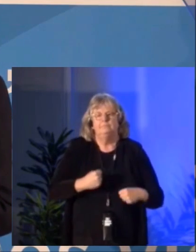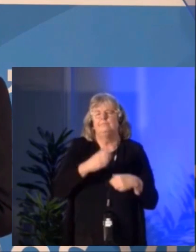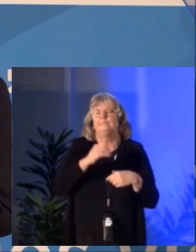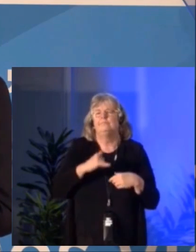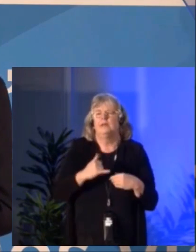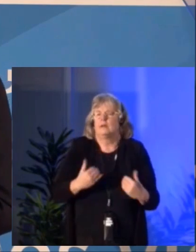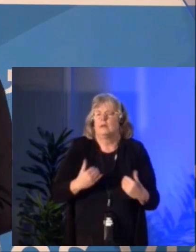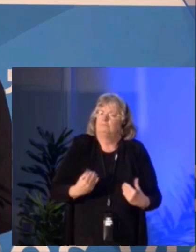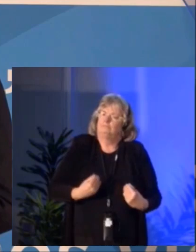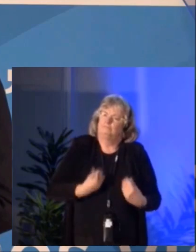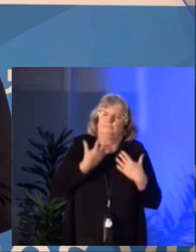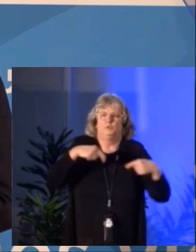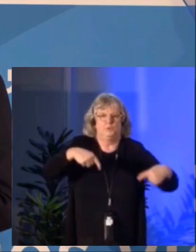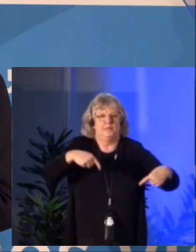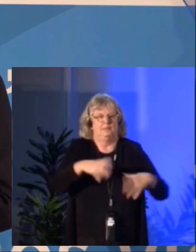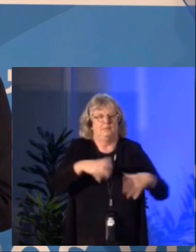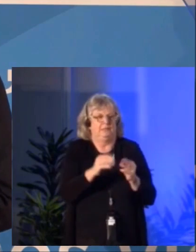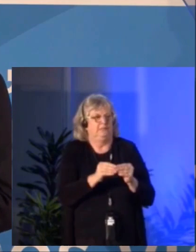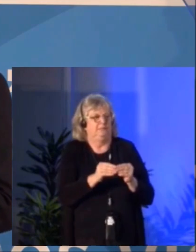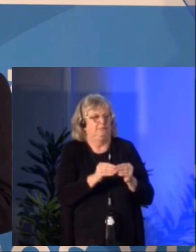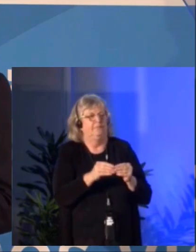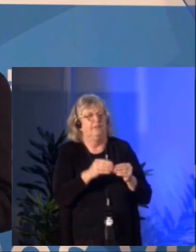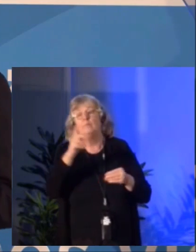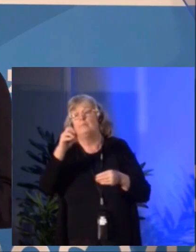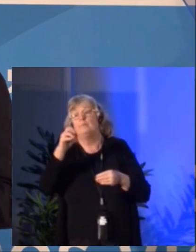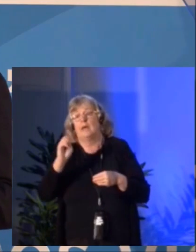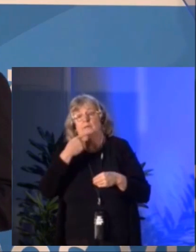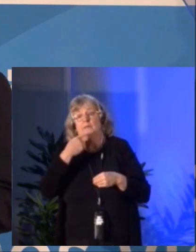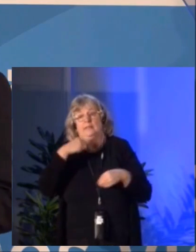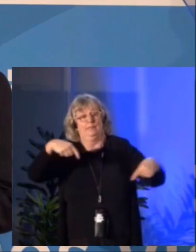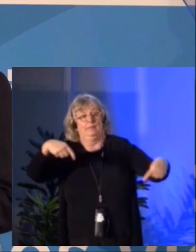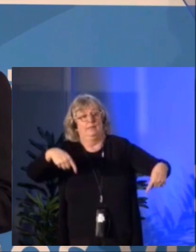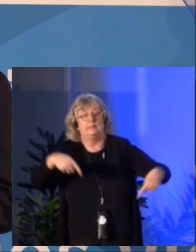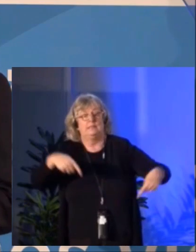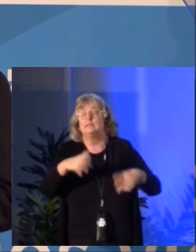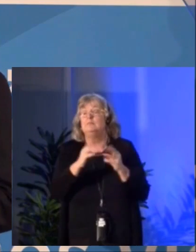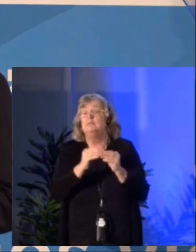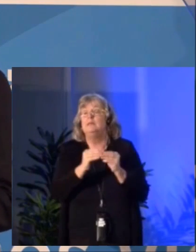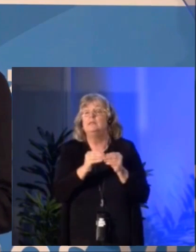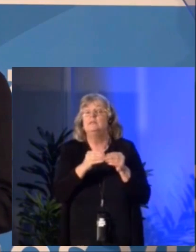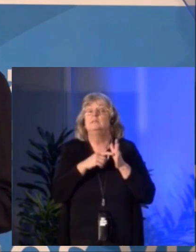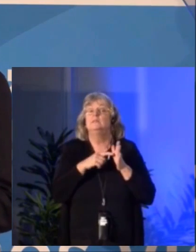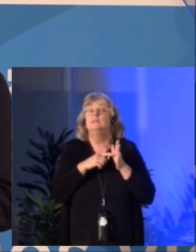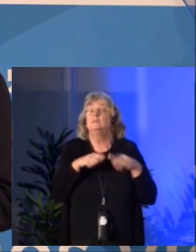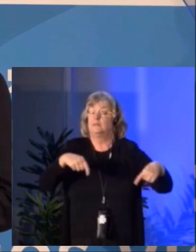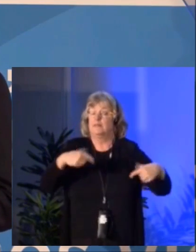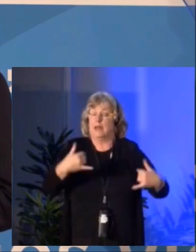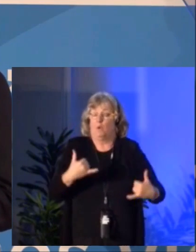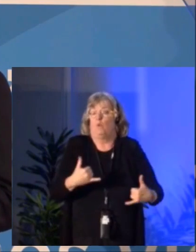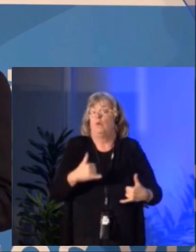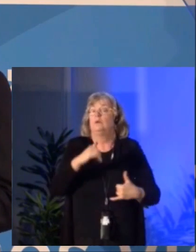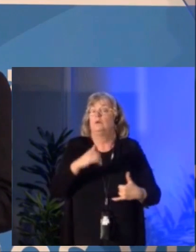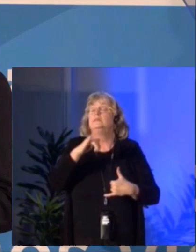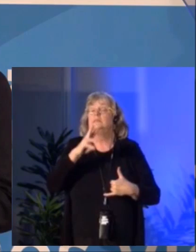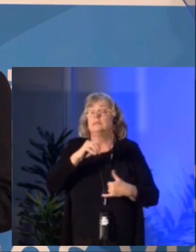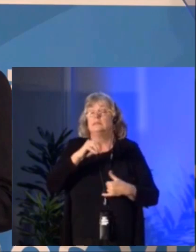to this annual meeting. A meeting that as Pierre mentioned marks the launch of our 60th anniversary.